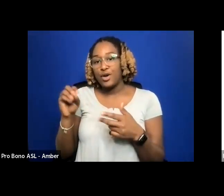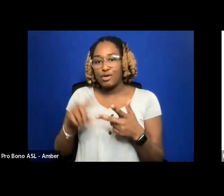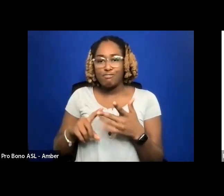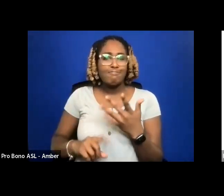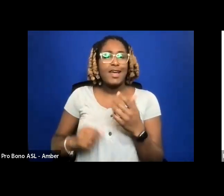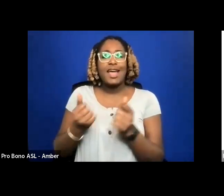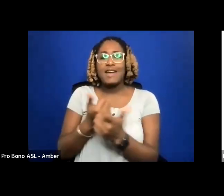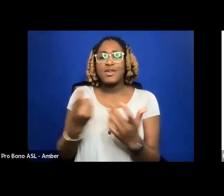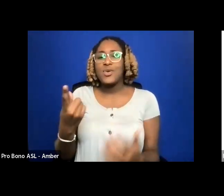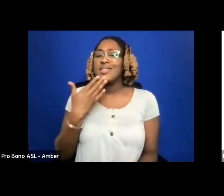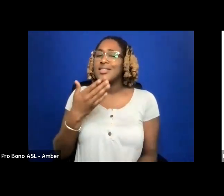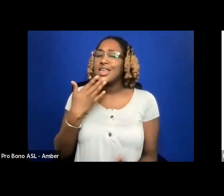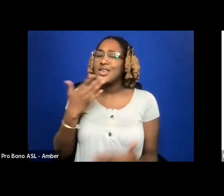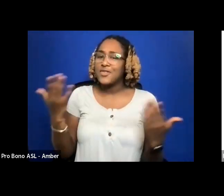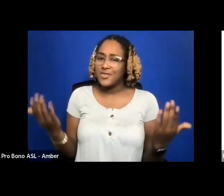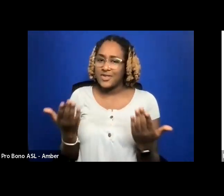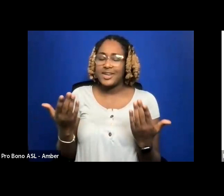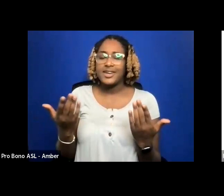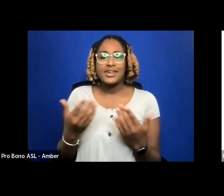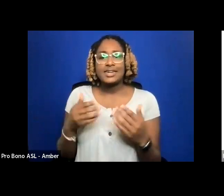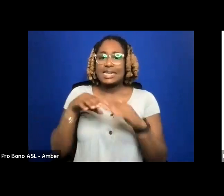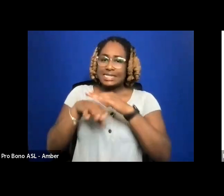AND THE ACCESSIBILITY EXPERTS ARE AMAZING.